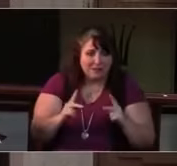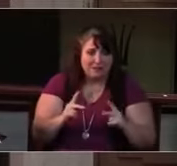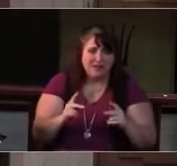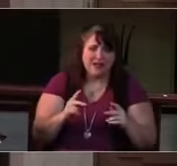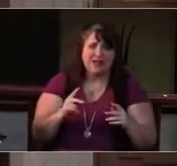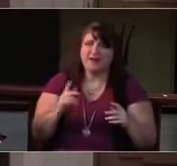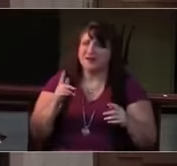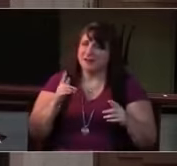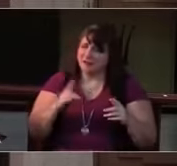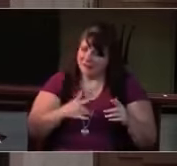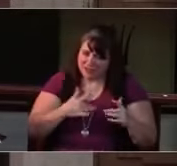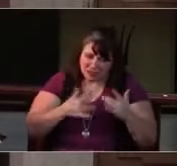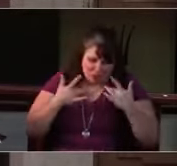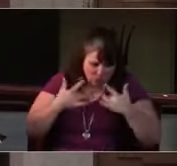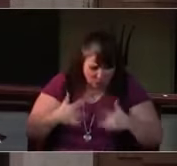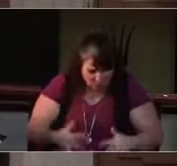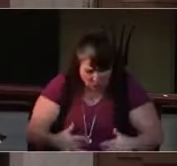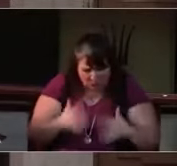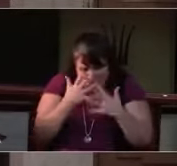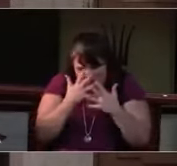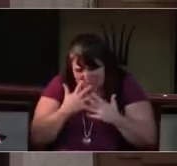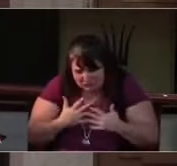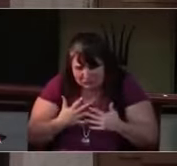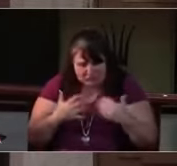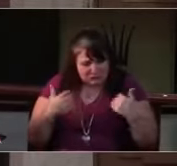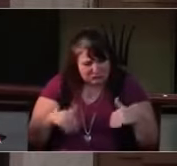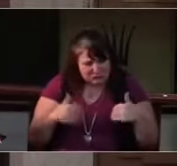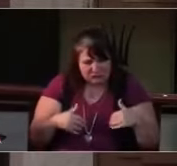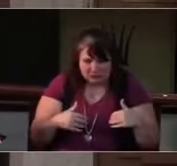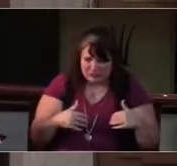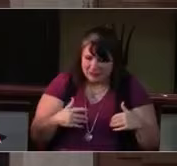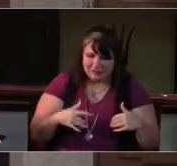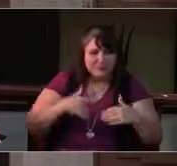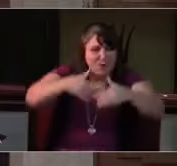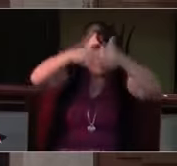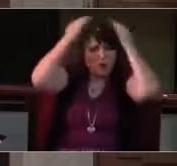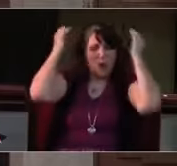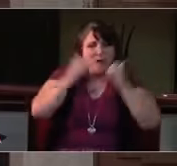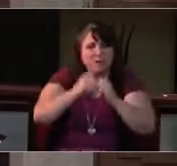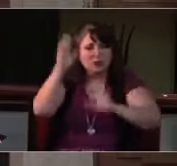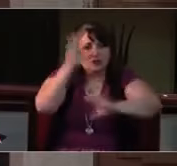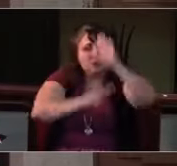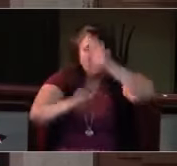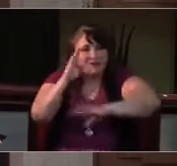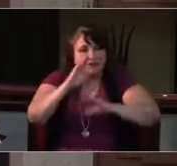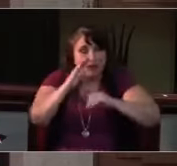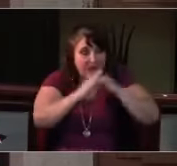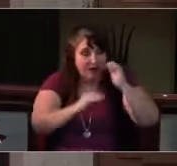and other forces that both destroy and create. God, in your mercy, Receive our prayer.